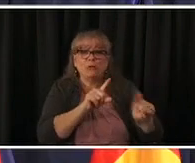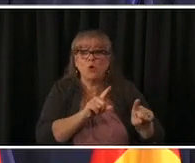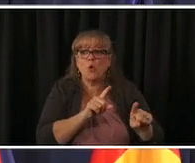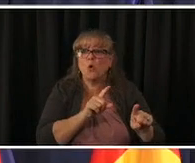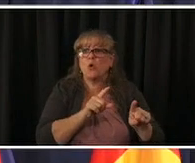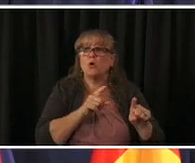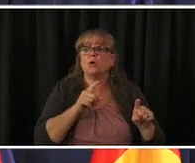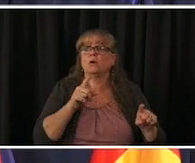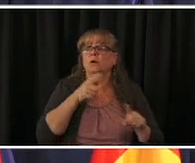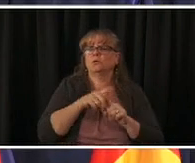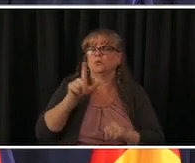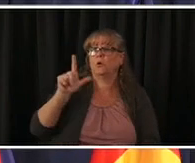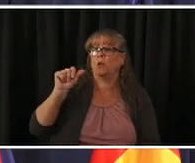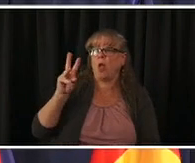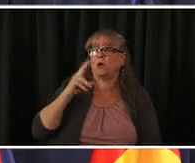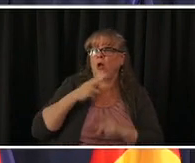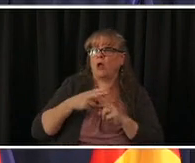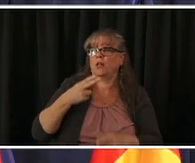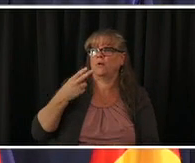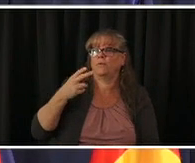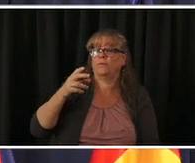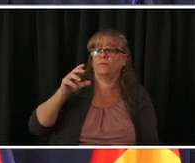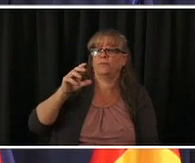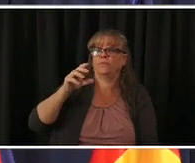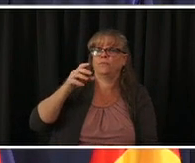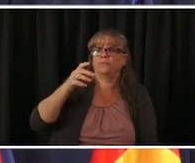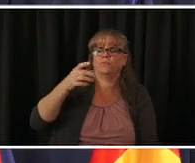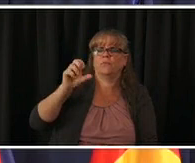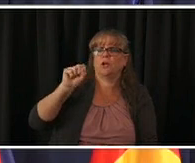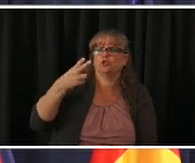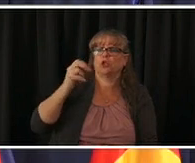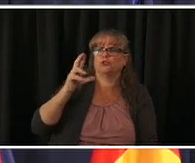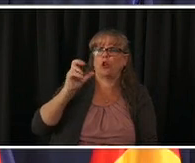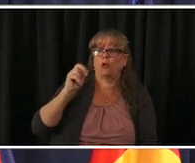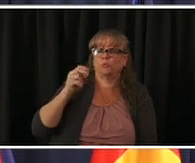my desk to help protect the people of colorado while protecting our second amendment rights